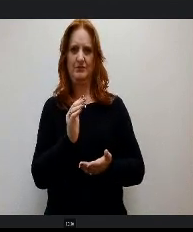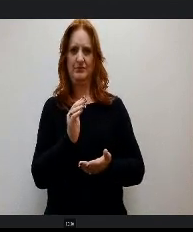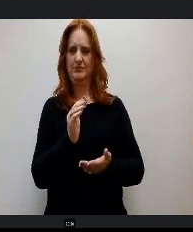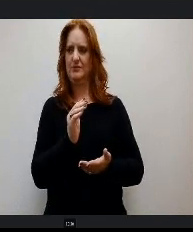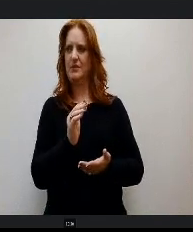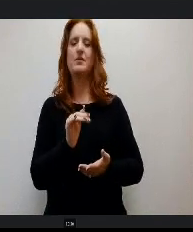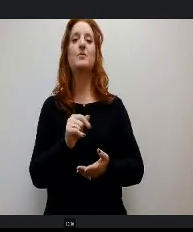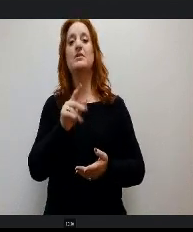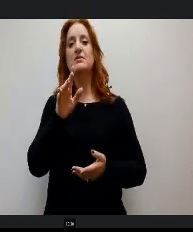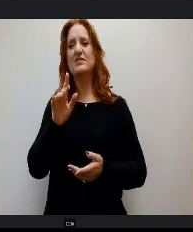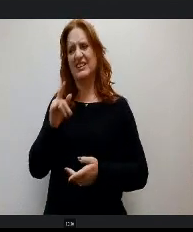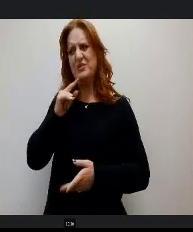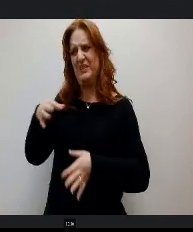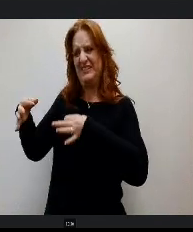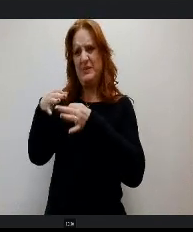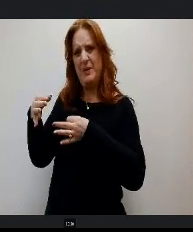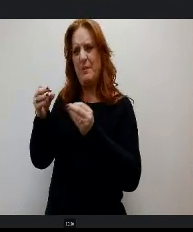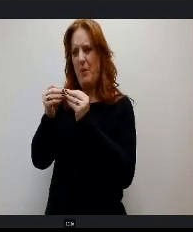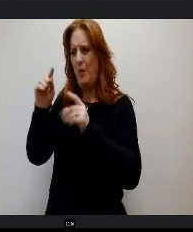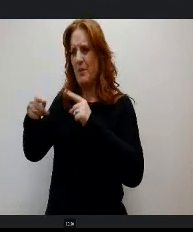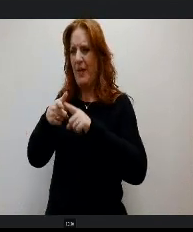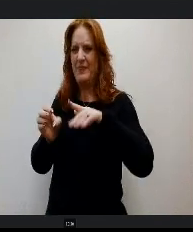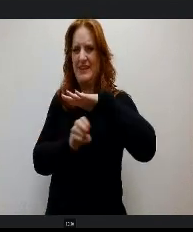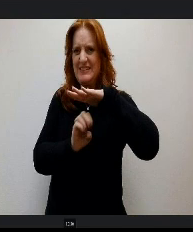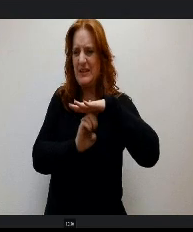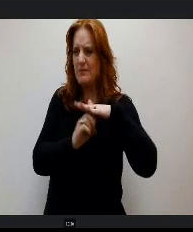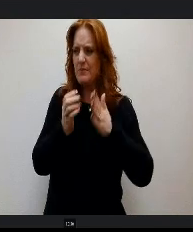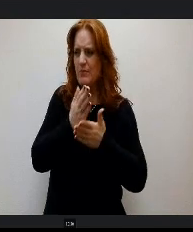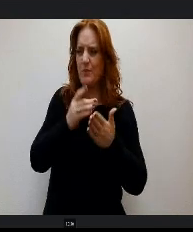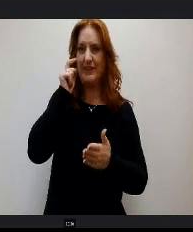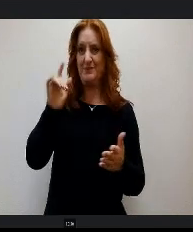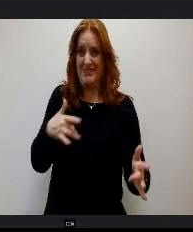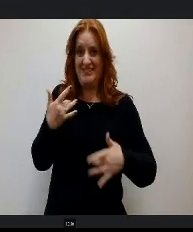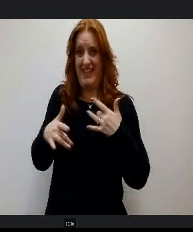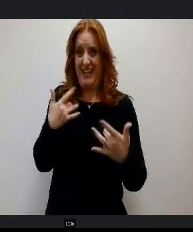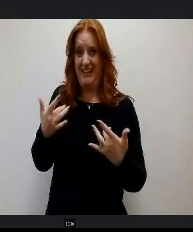about that elementary piece? I'm just excited about it And also it's secondary, but it feels like it's.